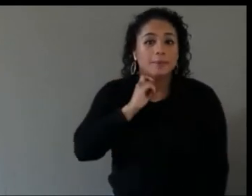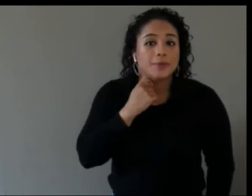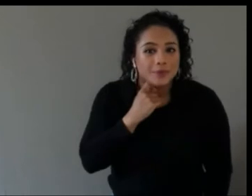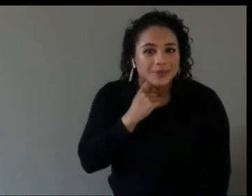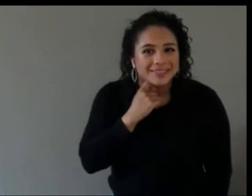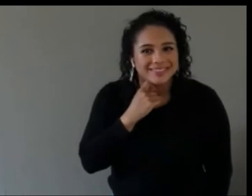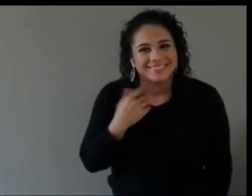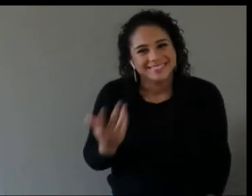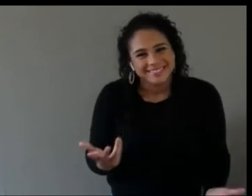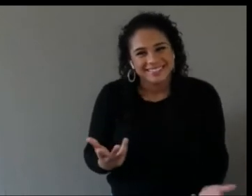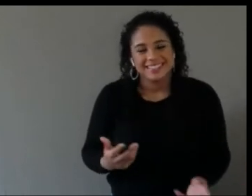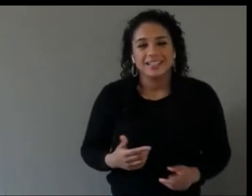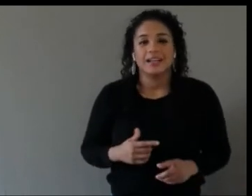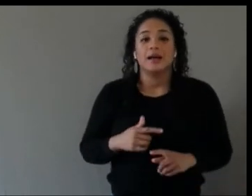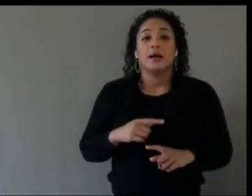zoom has been lovely.